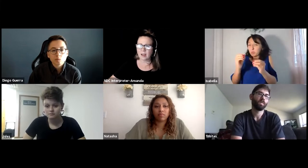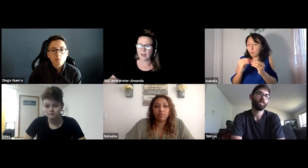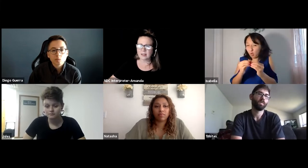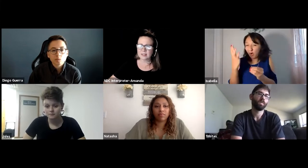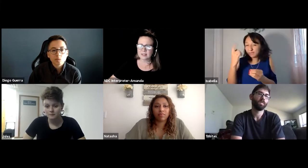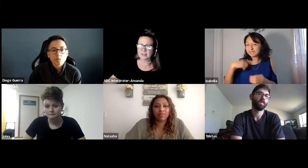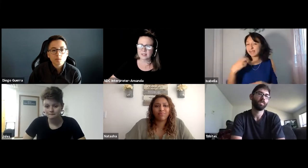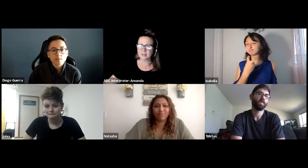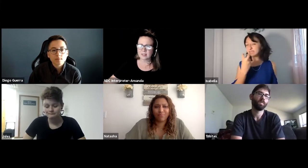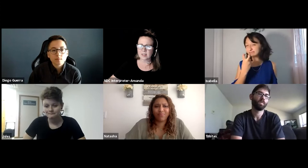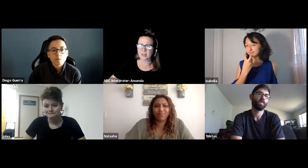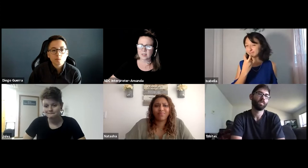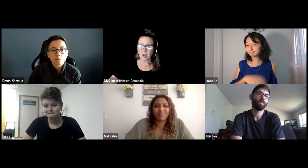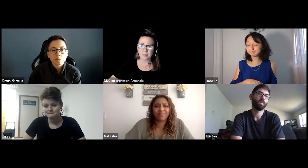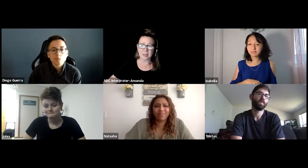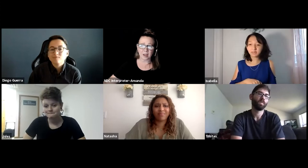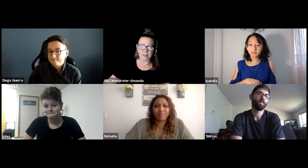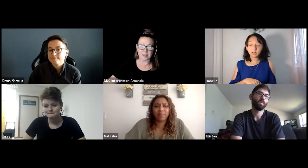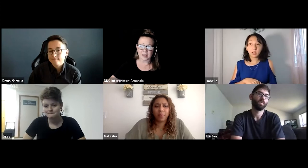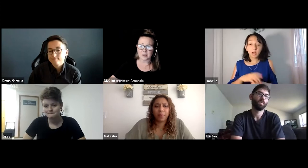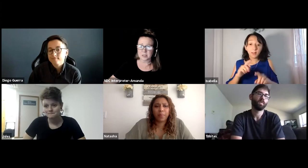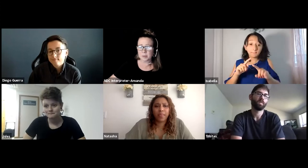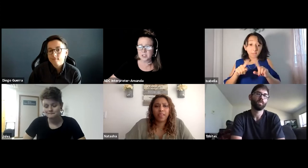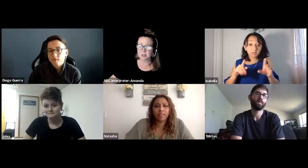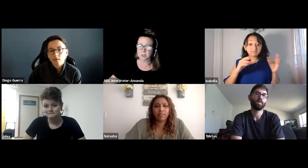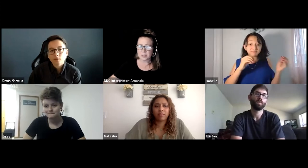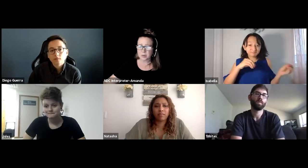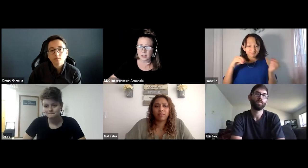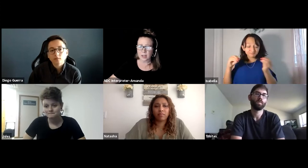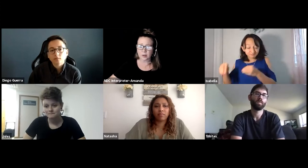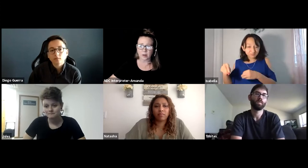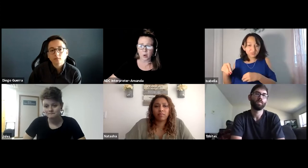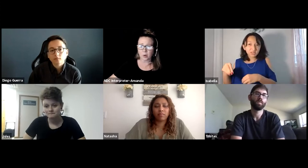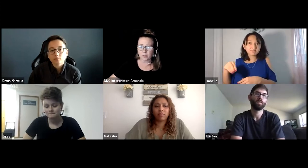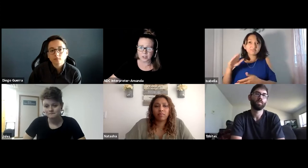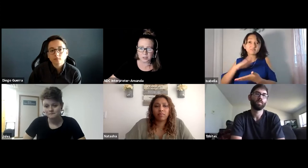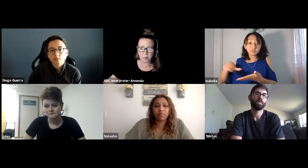I guess they thought because I could speak and use speech reading I could, quote, function more.